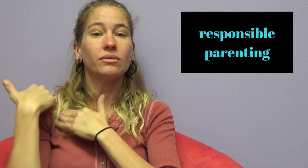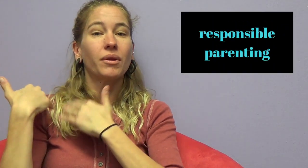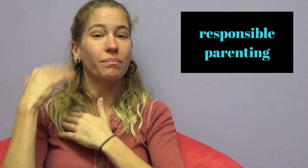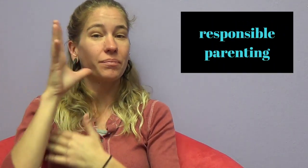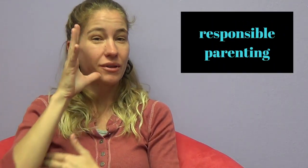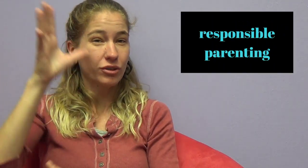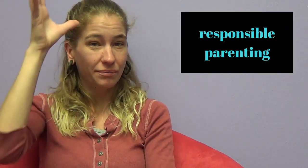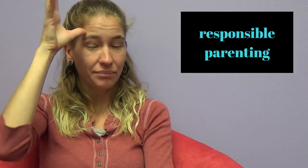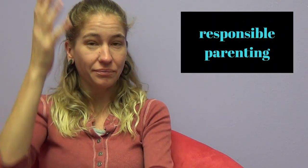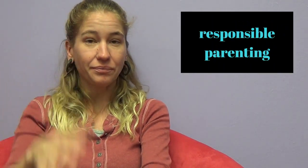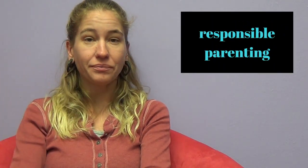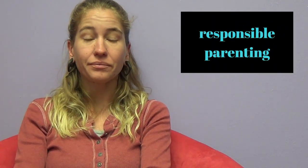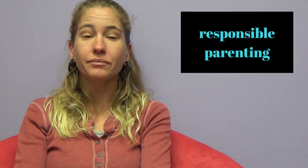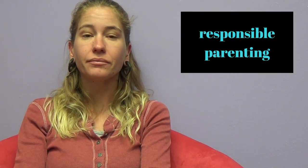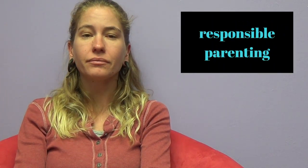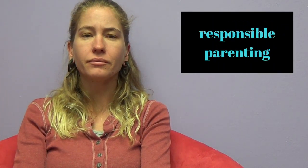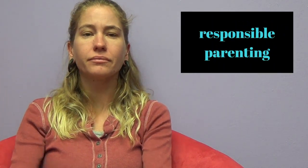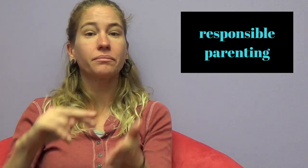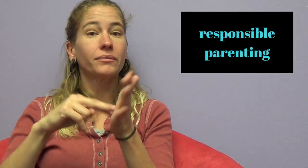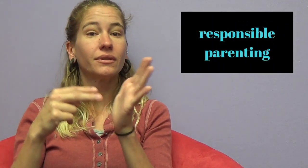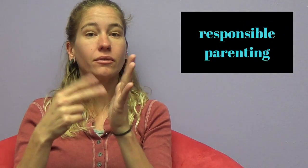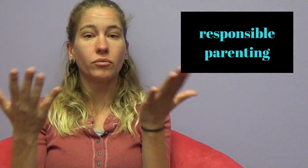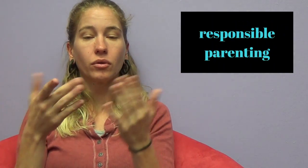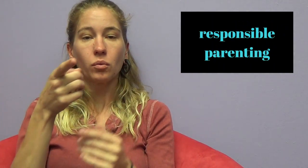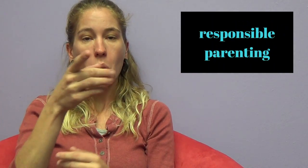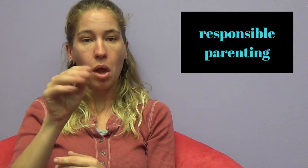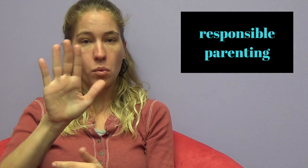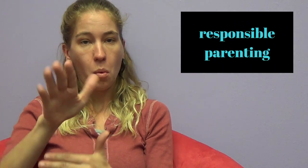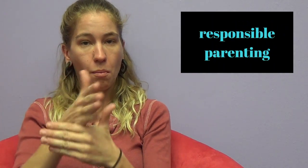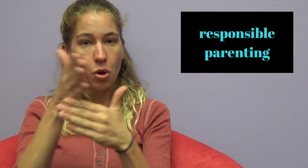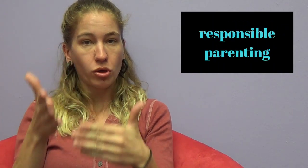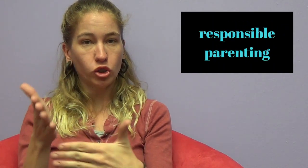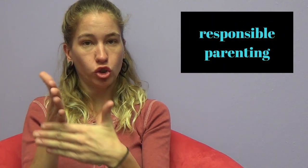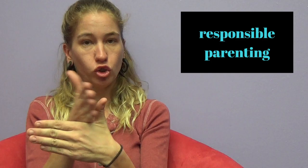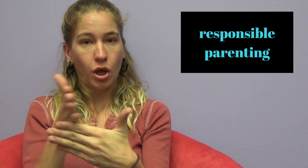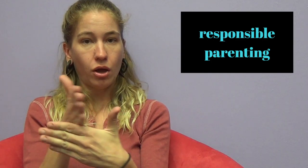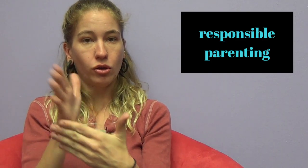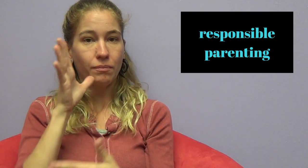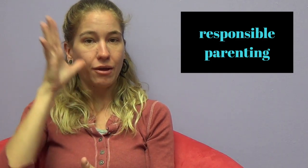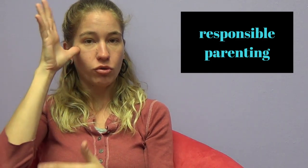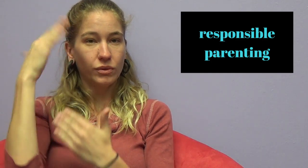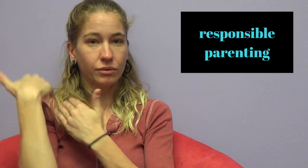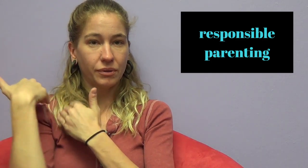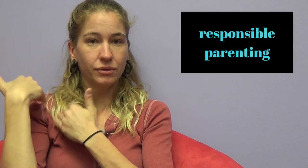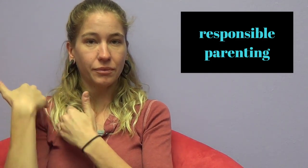Responsible parenting. It means you and your partner share parenting responsibilities.